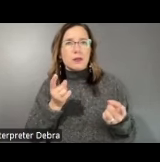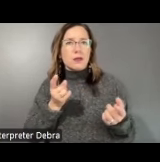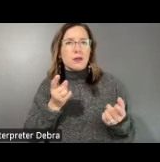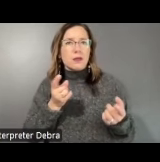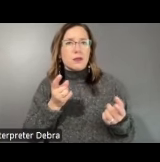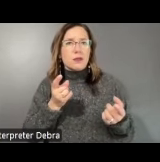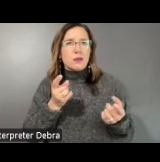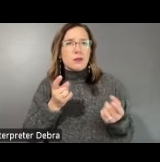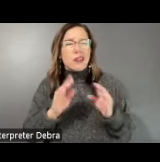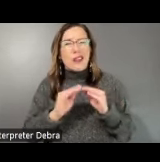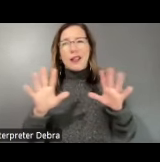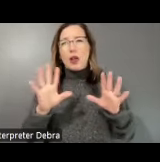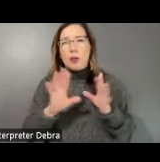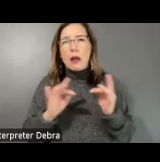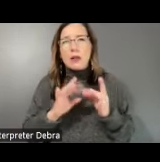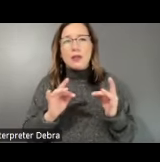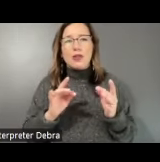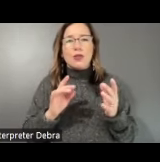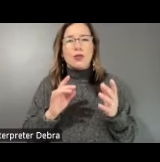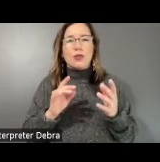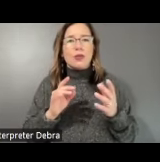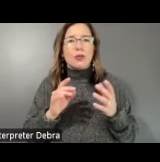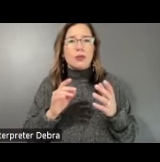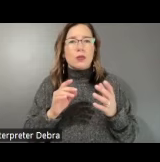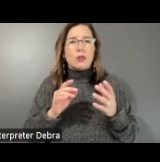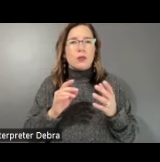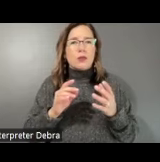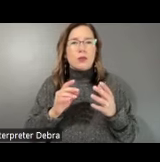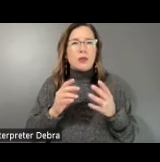a clear message when it's unadulterated, when it's just like clear from you to the audience,